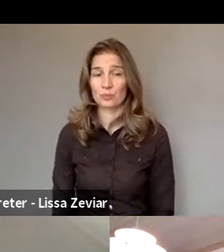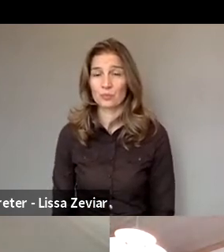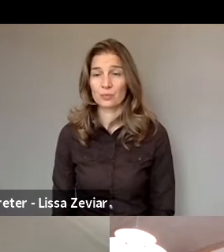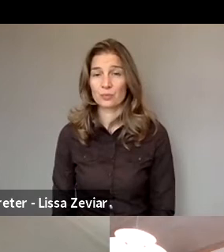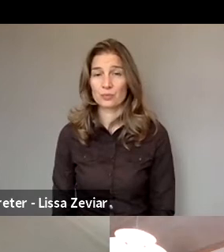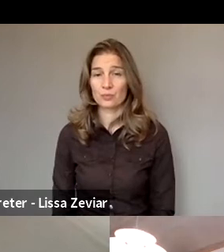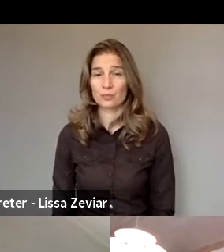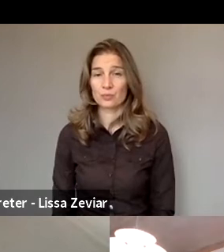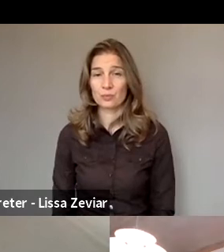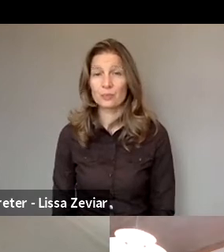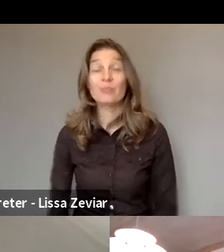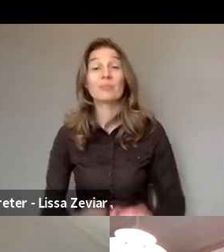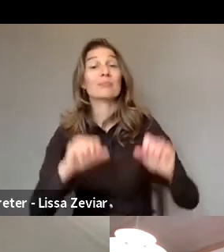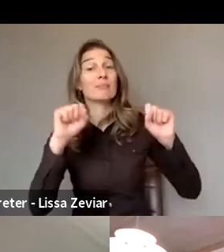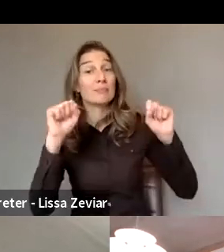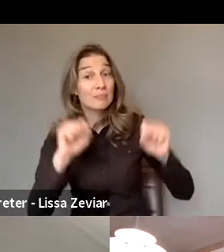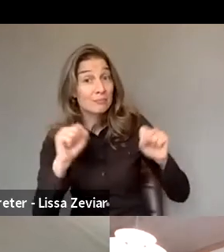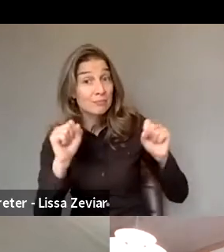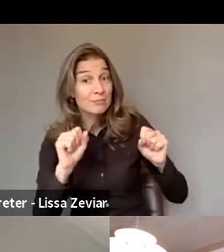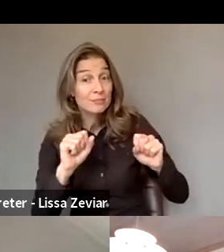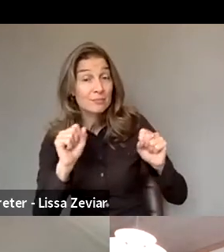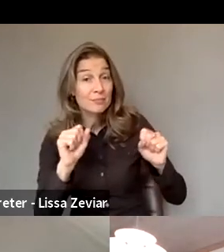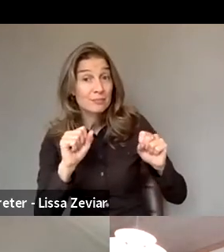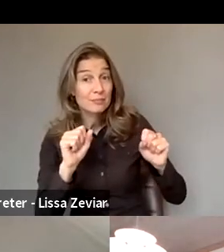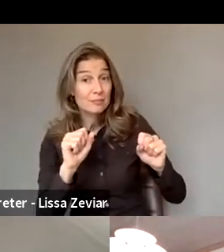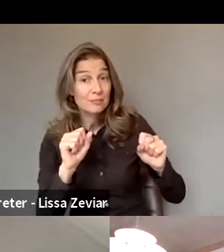Yes. Can you hear me? MARINE: Yes.